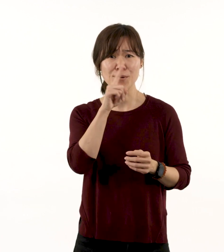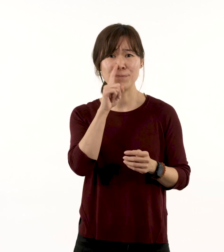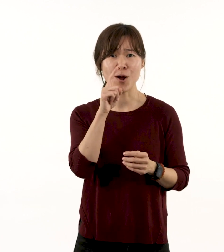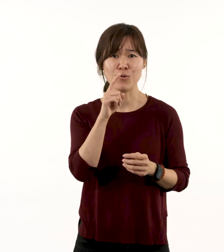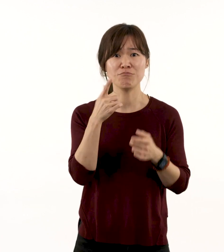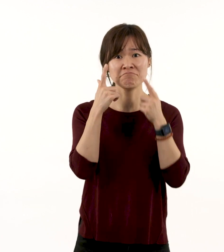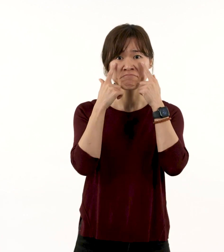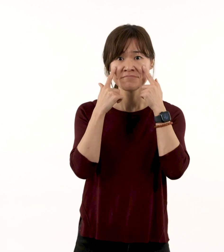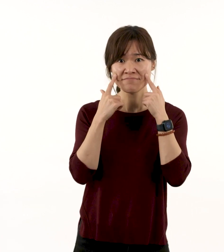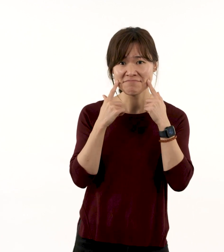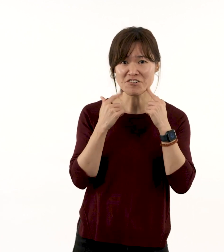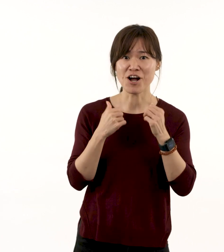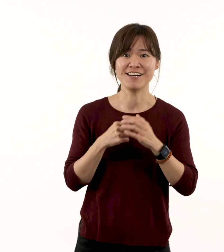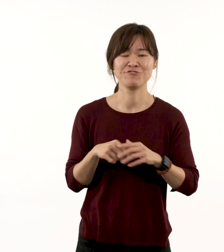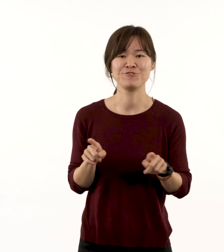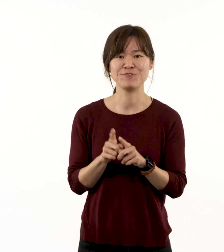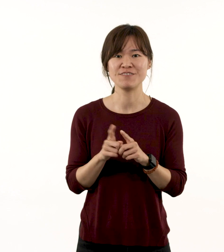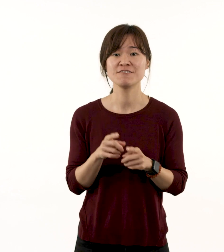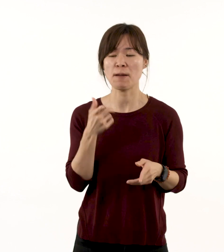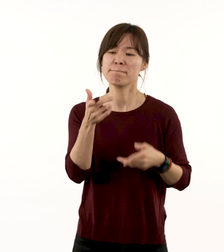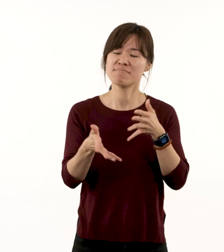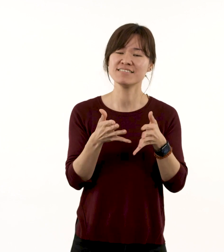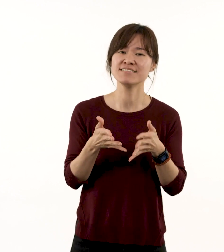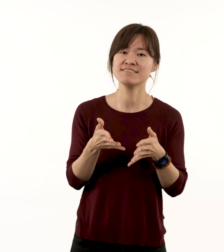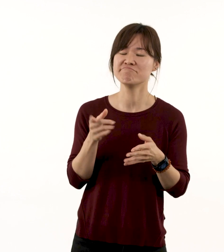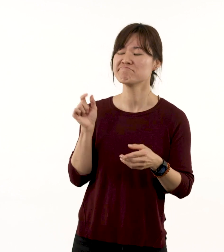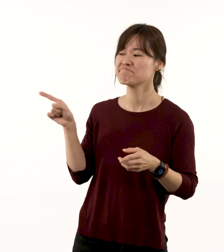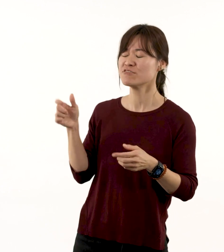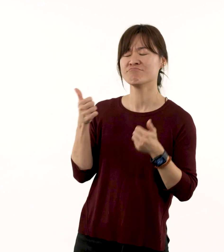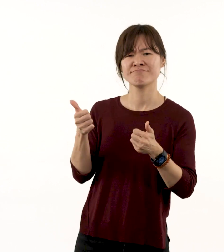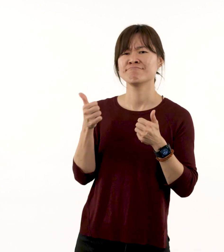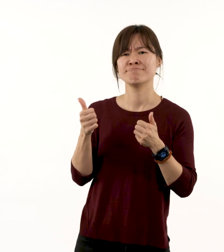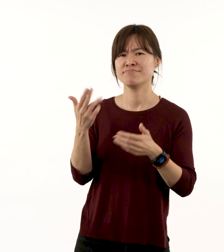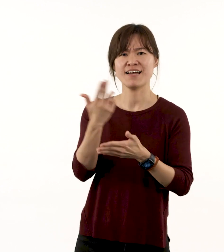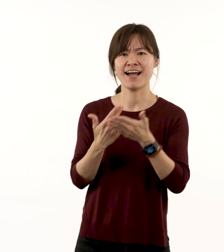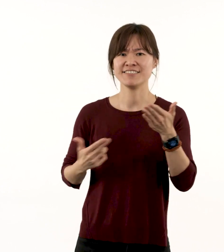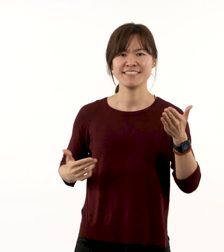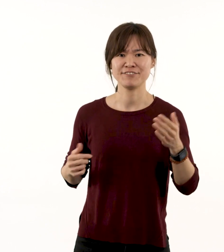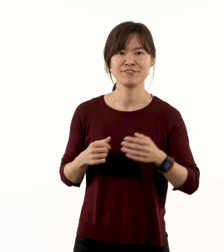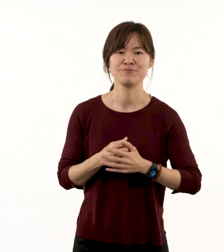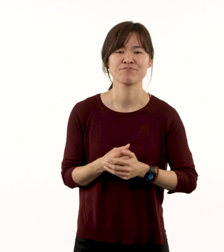people would leave in tears. That is why he is such a good artist.